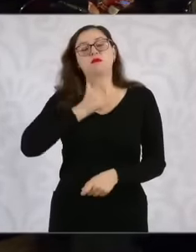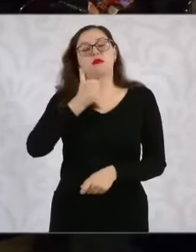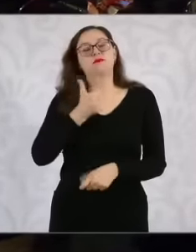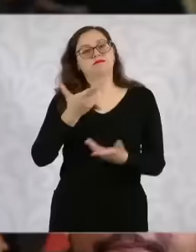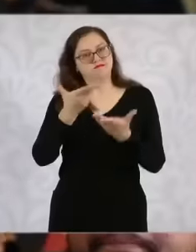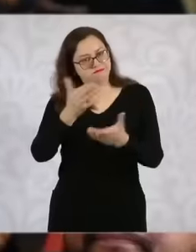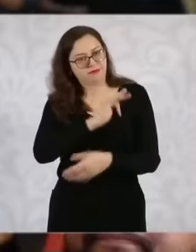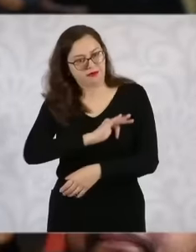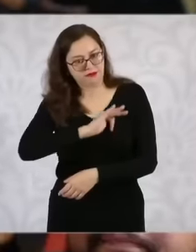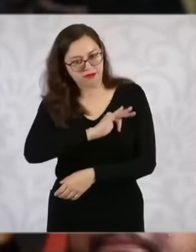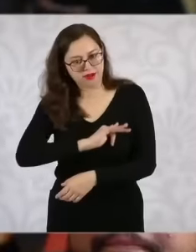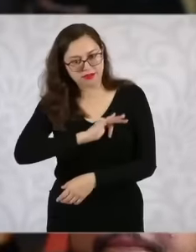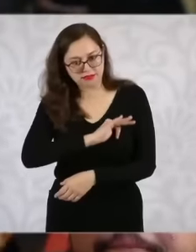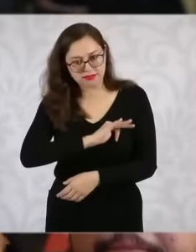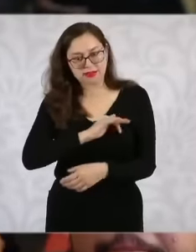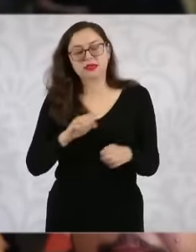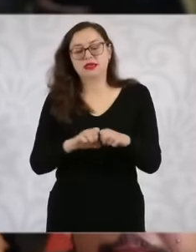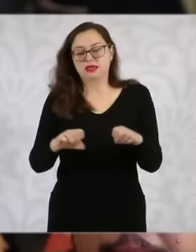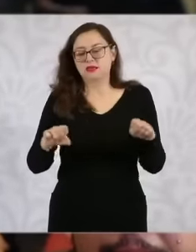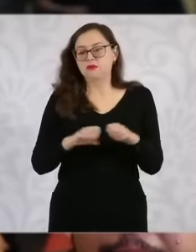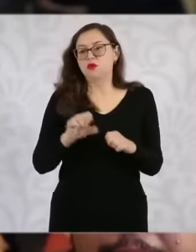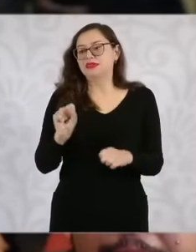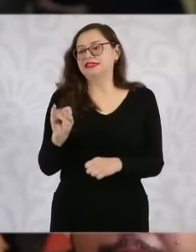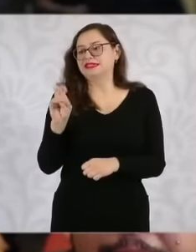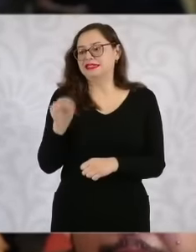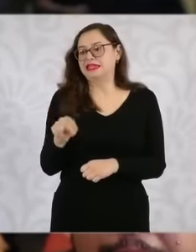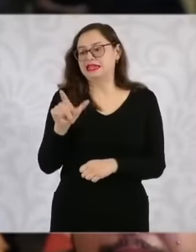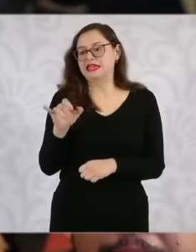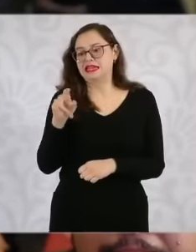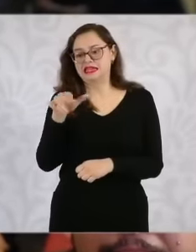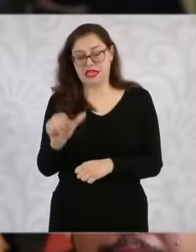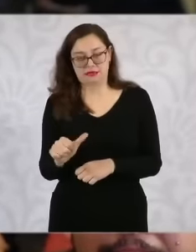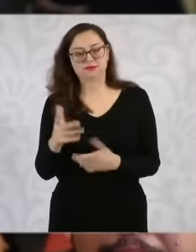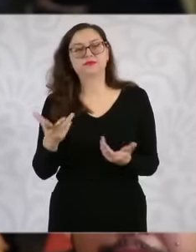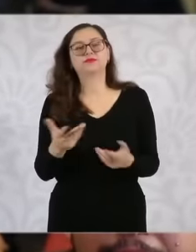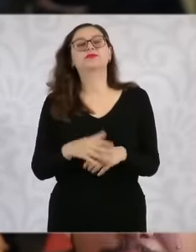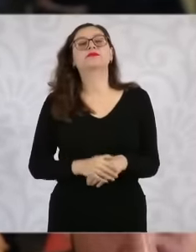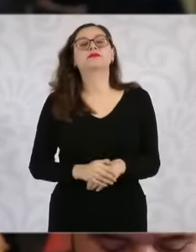the fact that the entire security cabinet is there, ask them what strategies or what actions